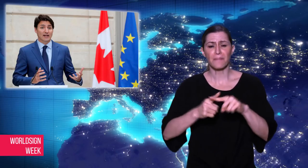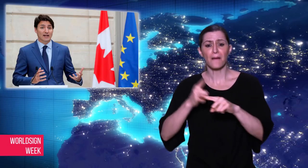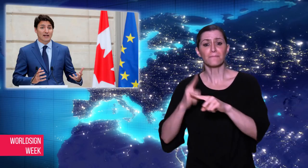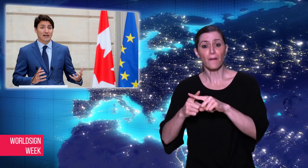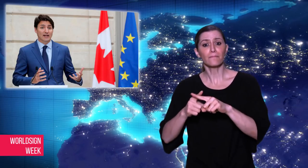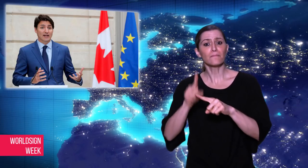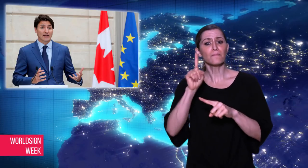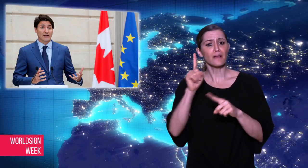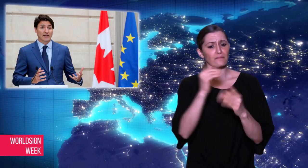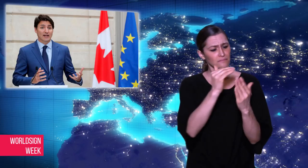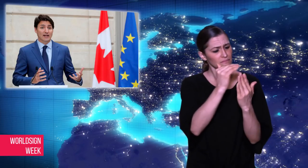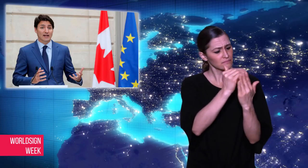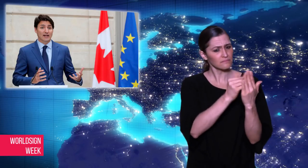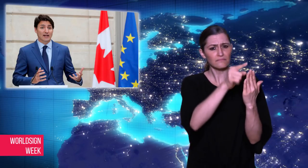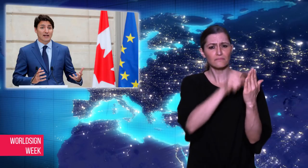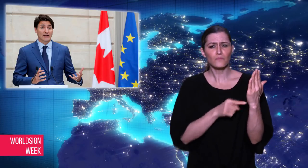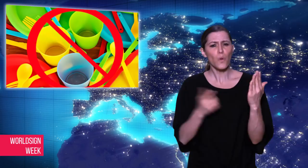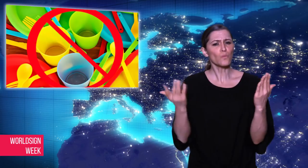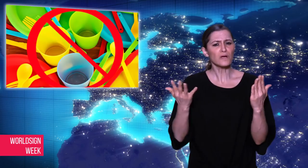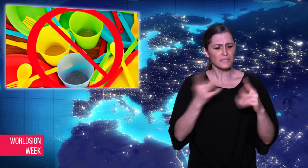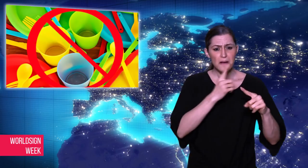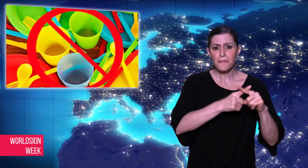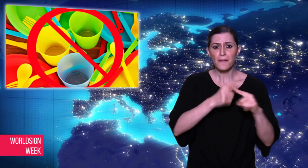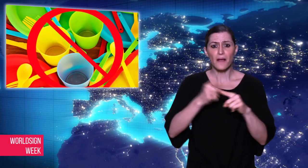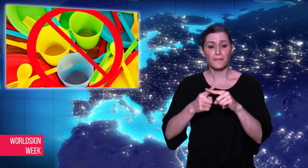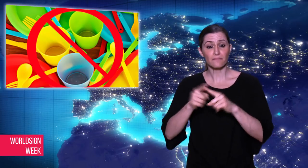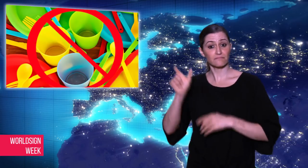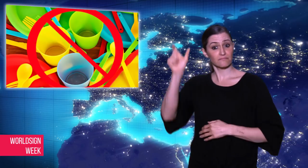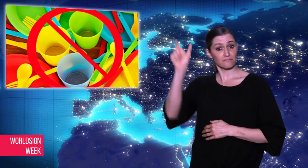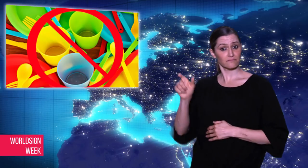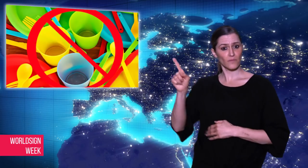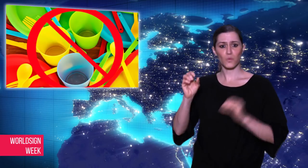that will be banned.